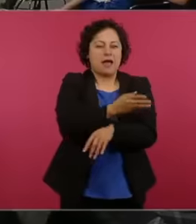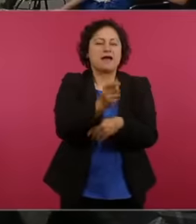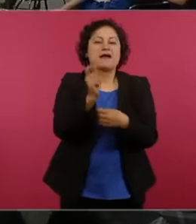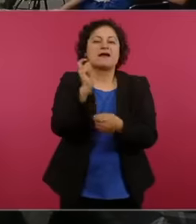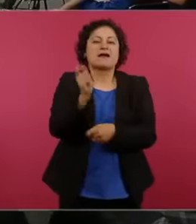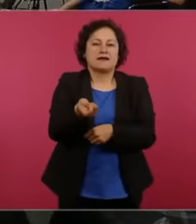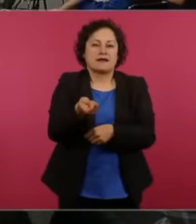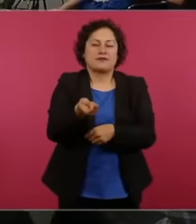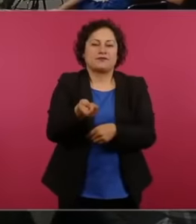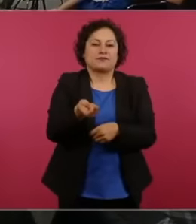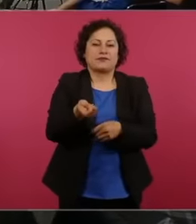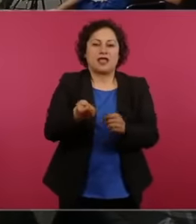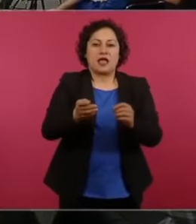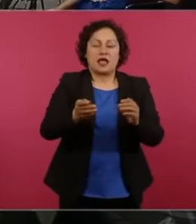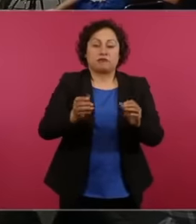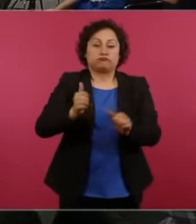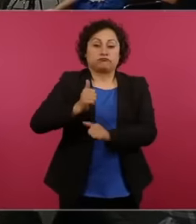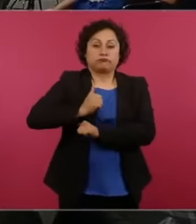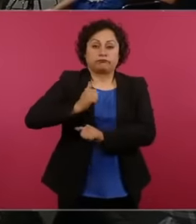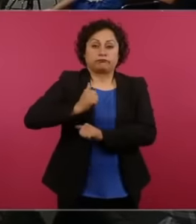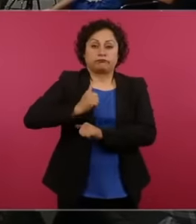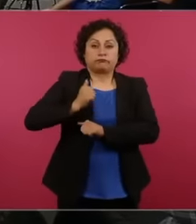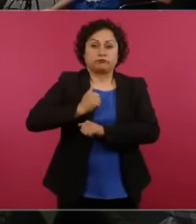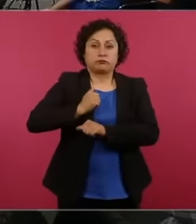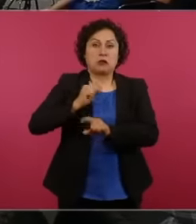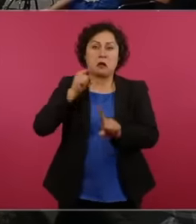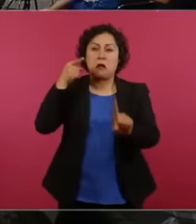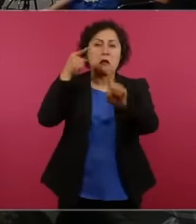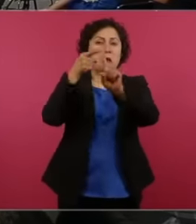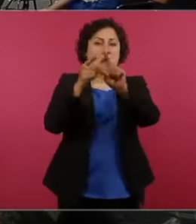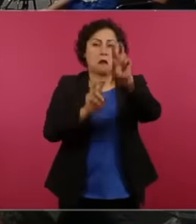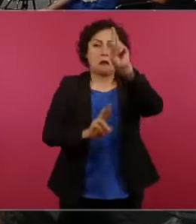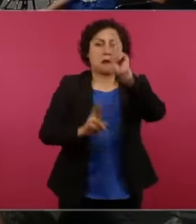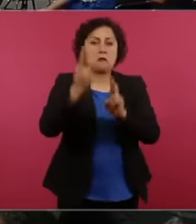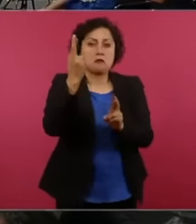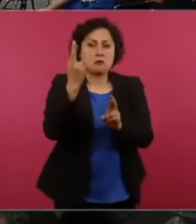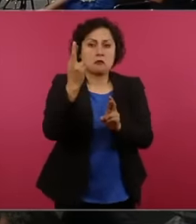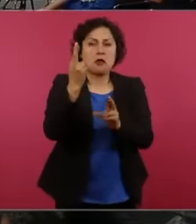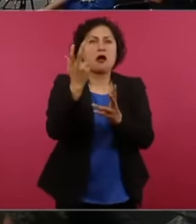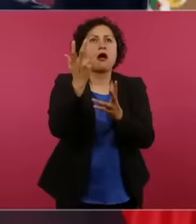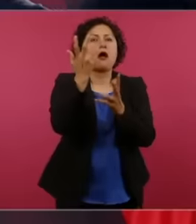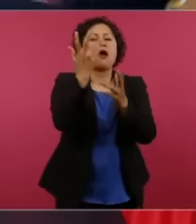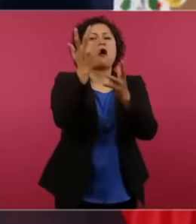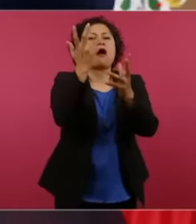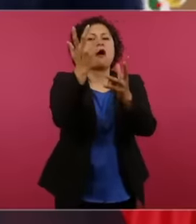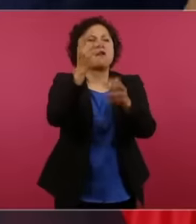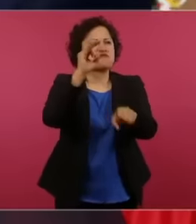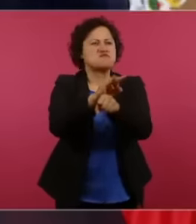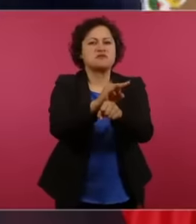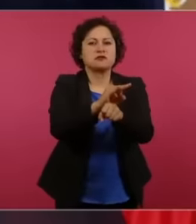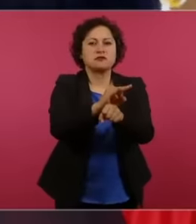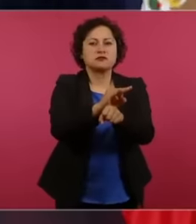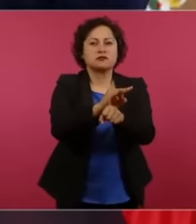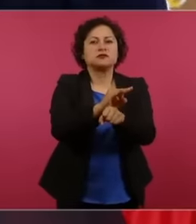for an ideal and that is why he triumphs. a guerrilla against a regular army